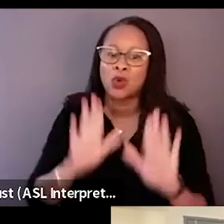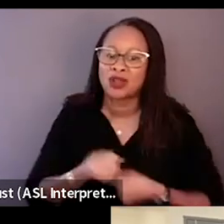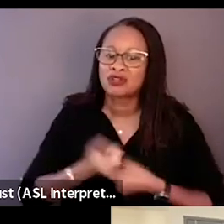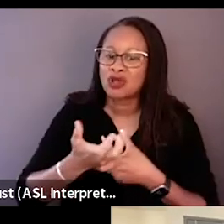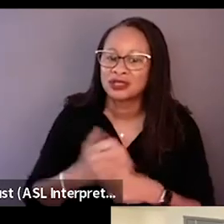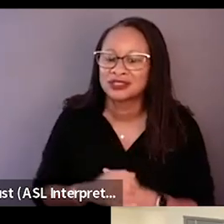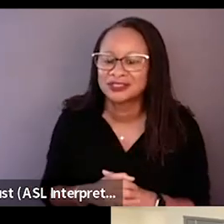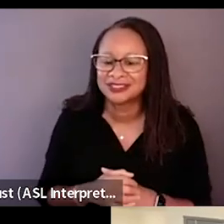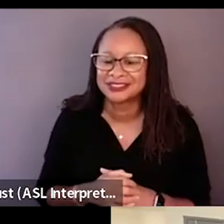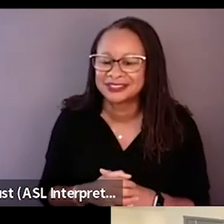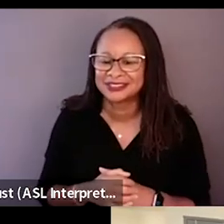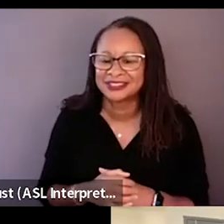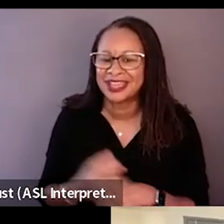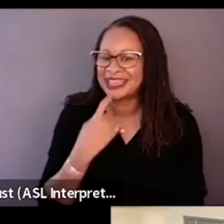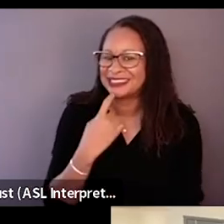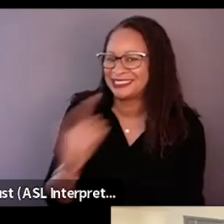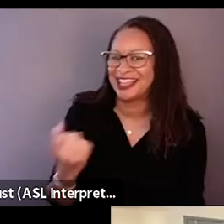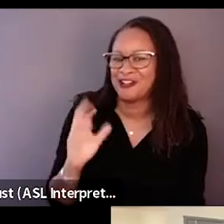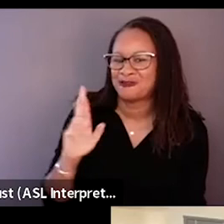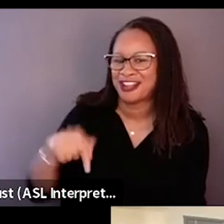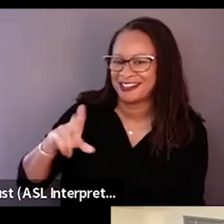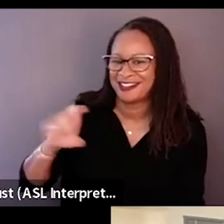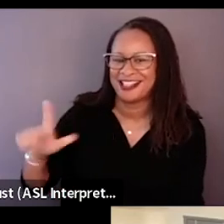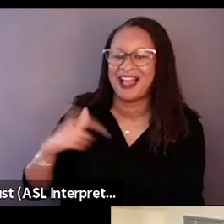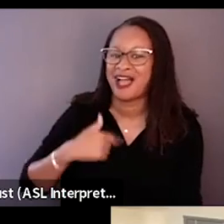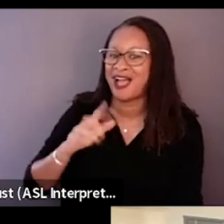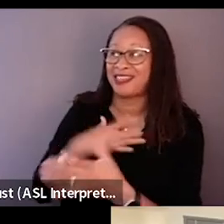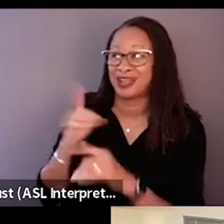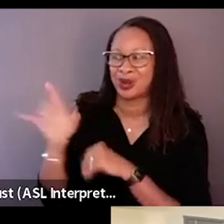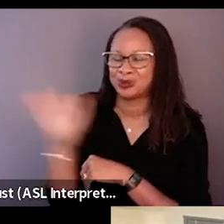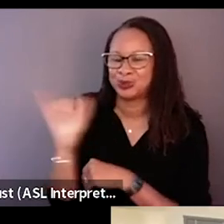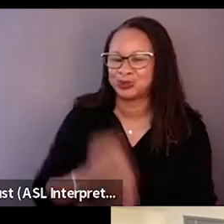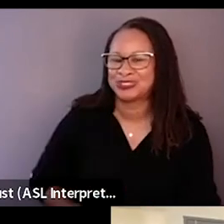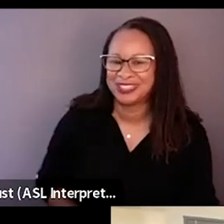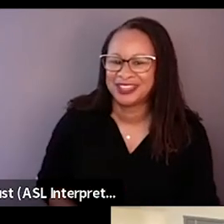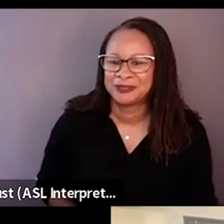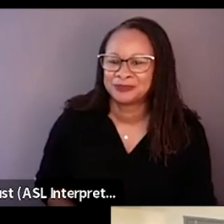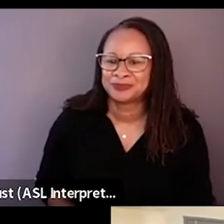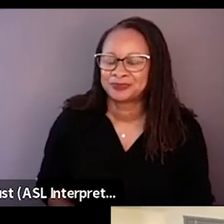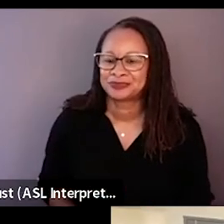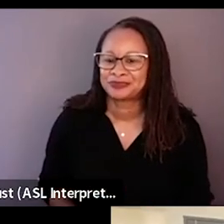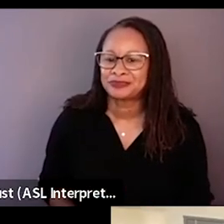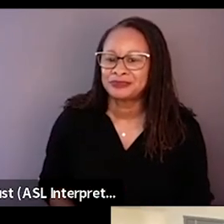I hope so too. And tell her I'm a fan of hers as well. Good. We will. No, and I mean, as far as an update,